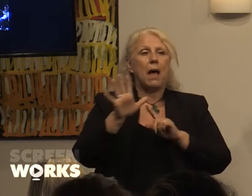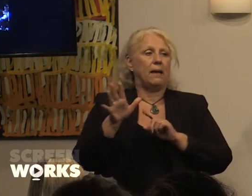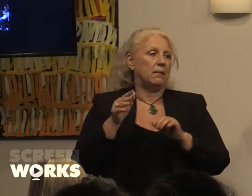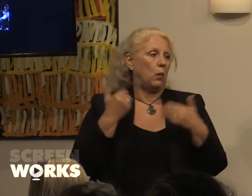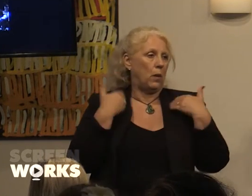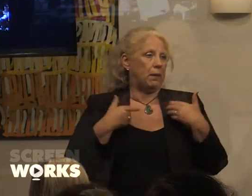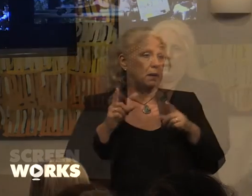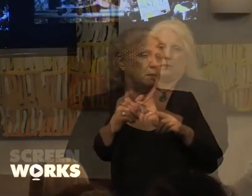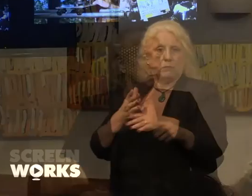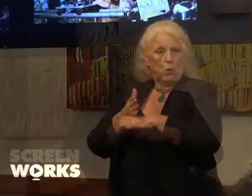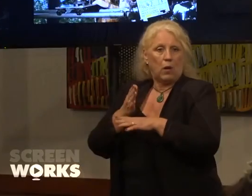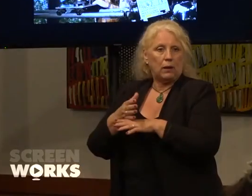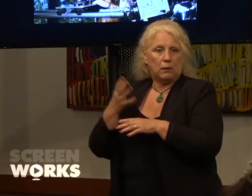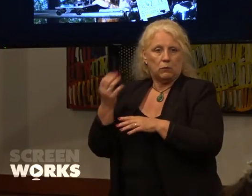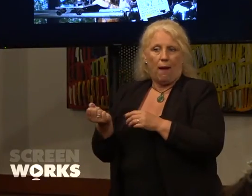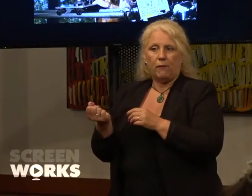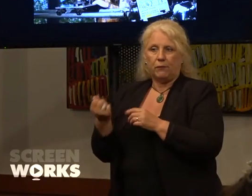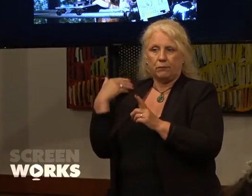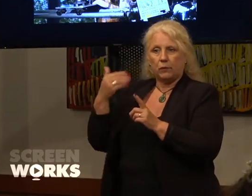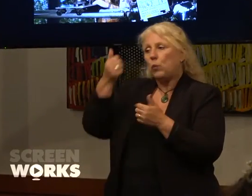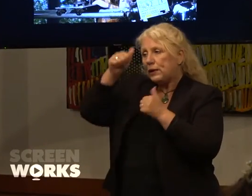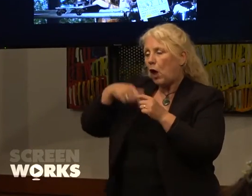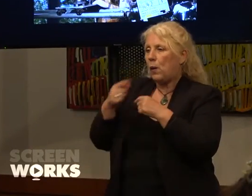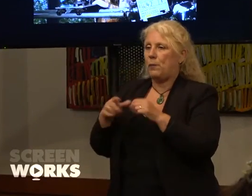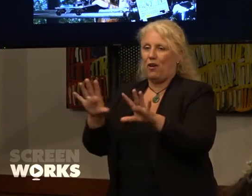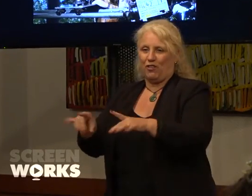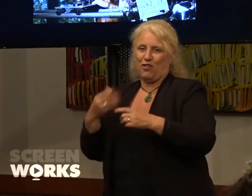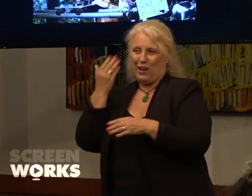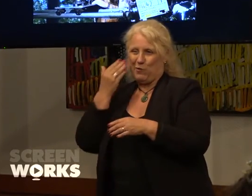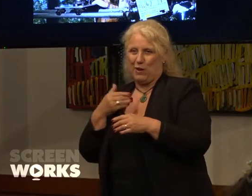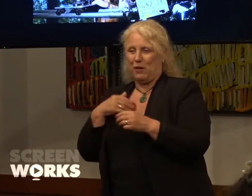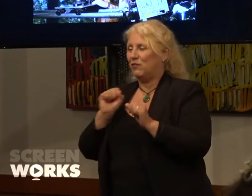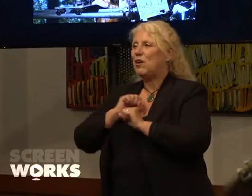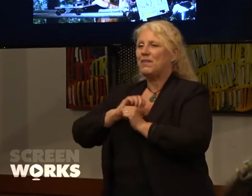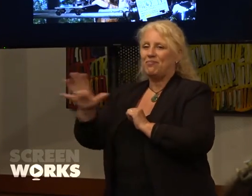As we all know about Australian women we're really fantastic at achieving in